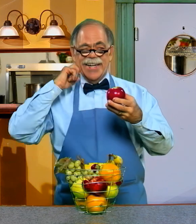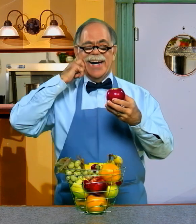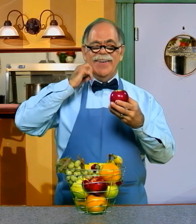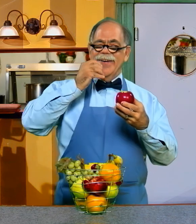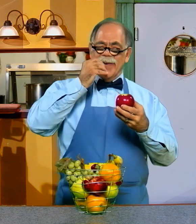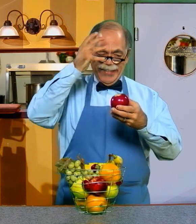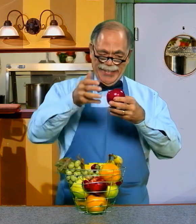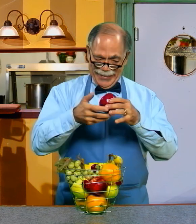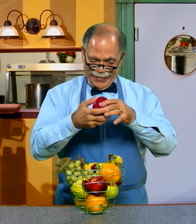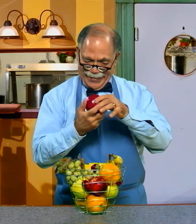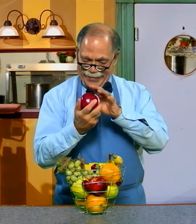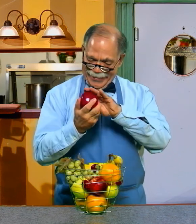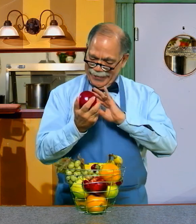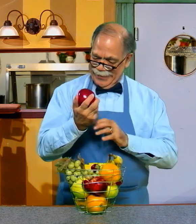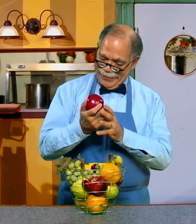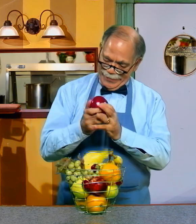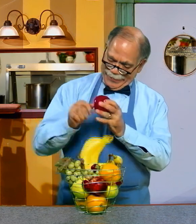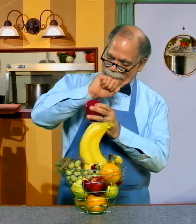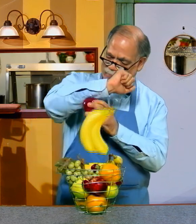DELICIOUS! MMM!